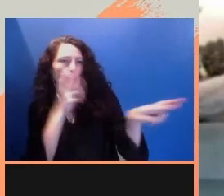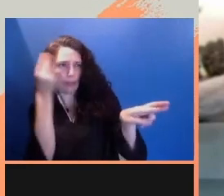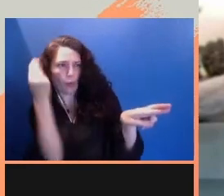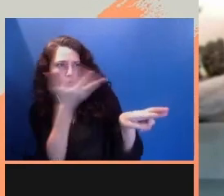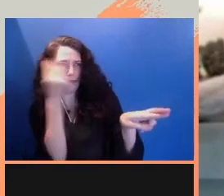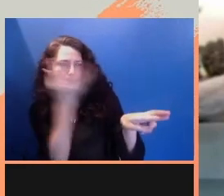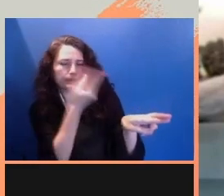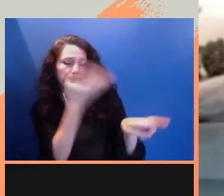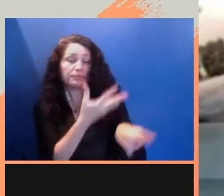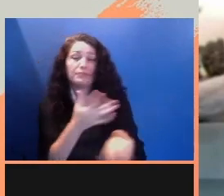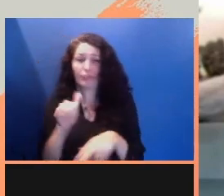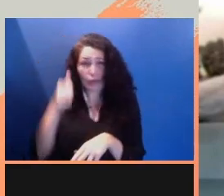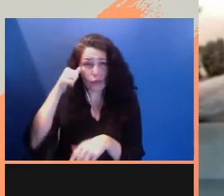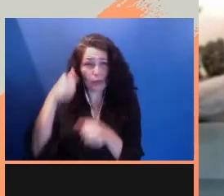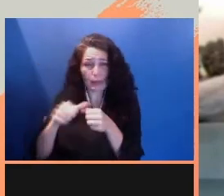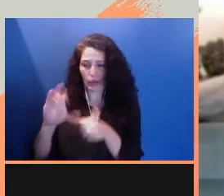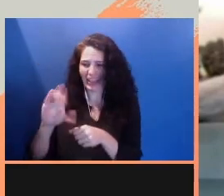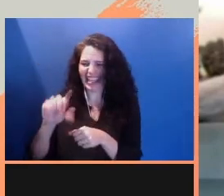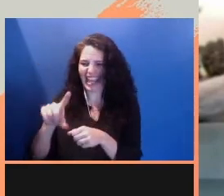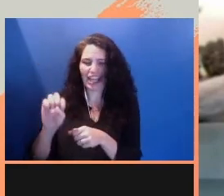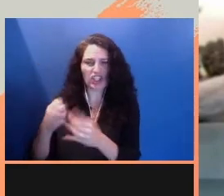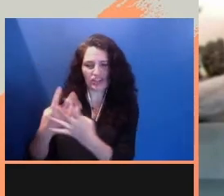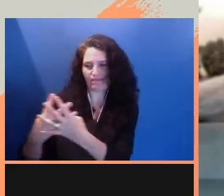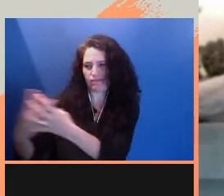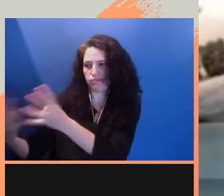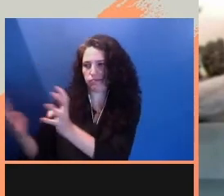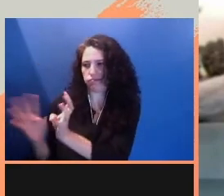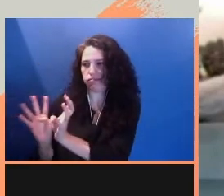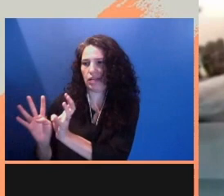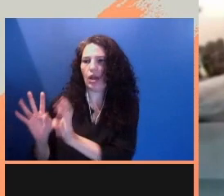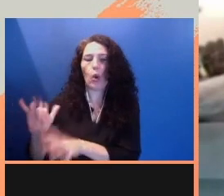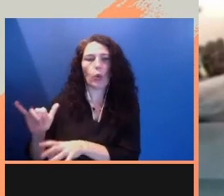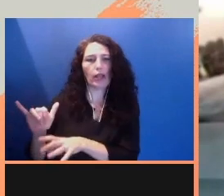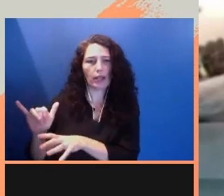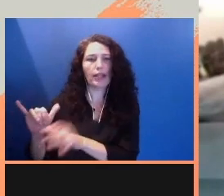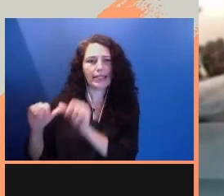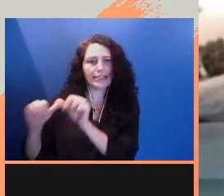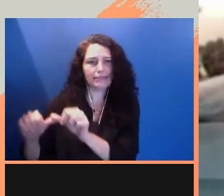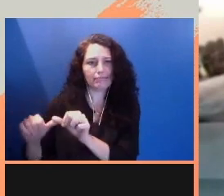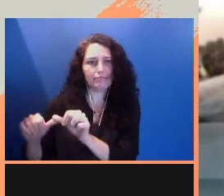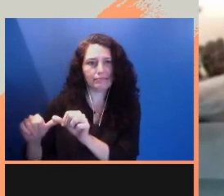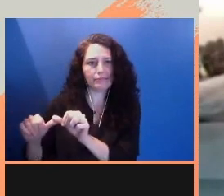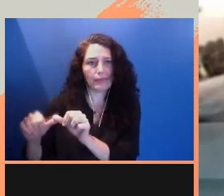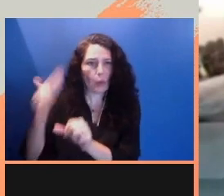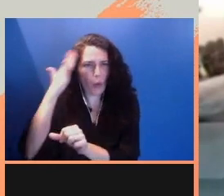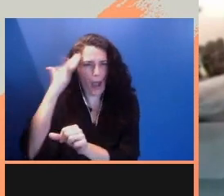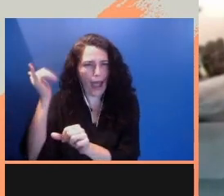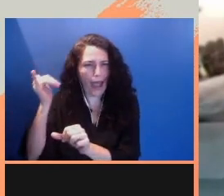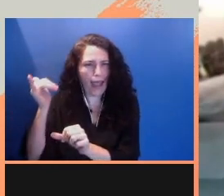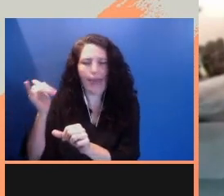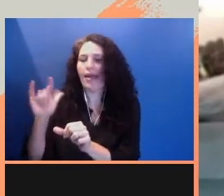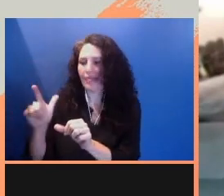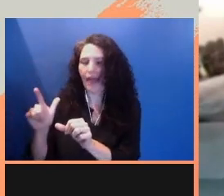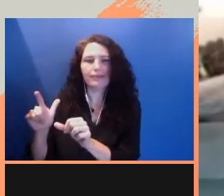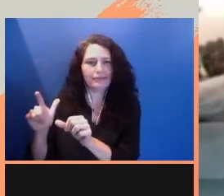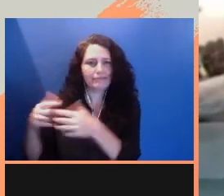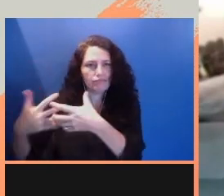is out, because the cage is systemic oppression. When my mother died, I stayed awake